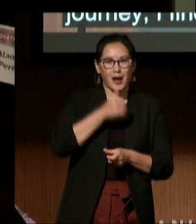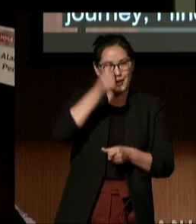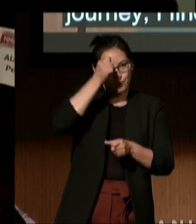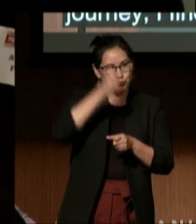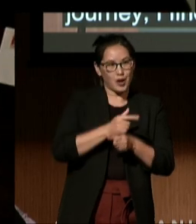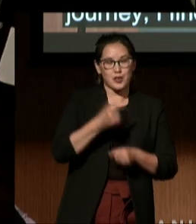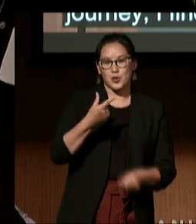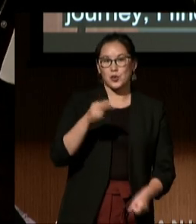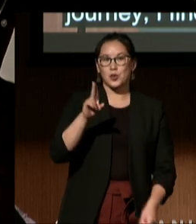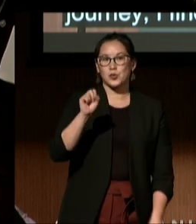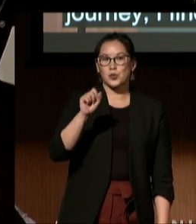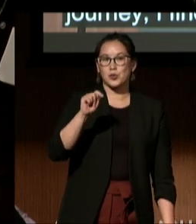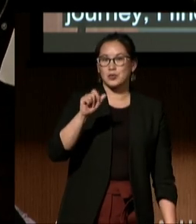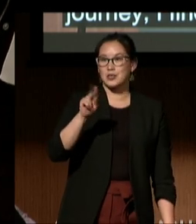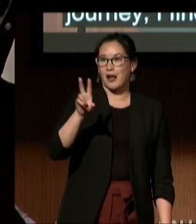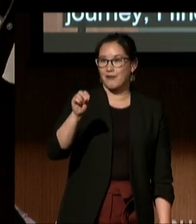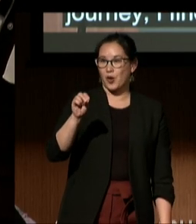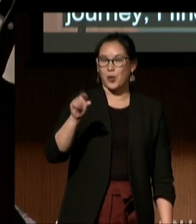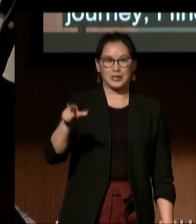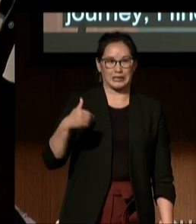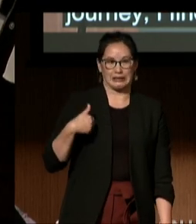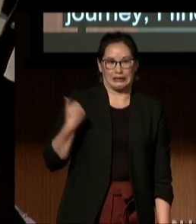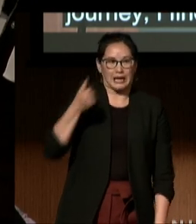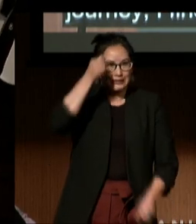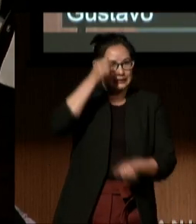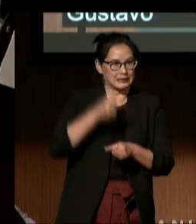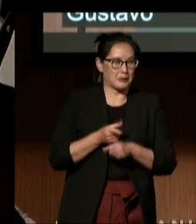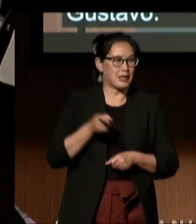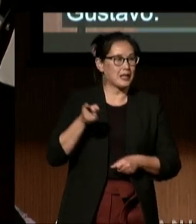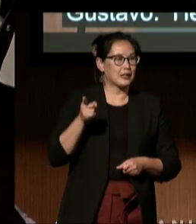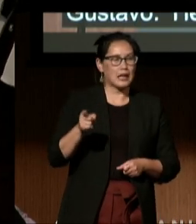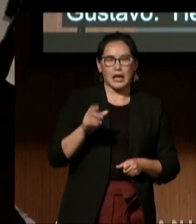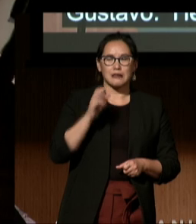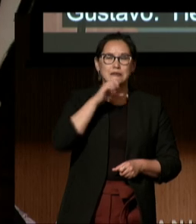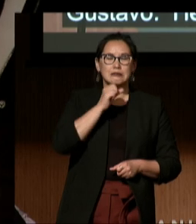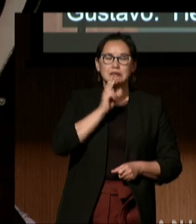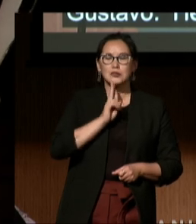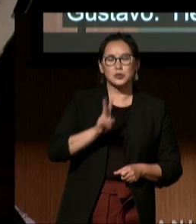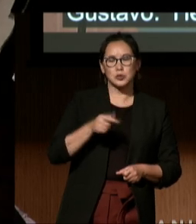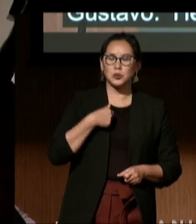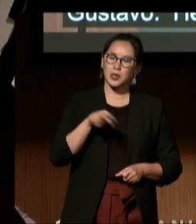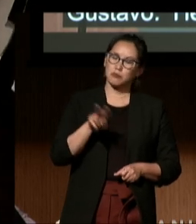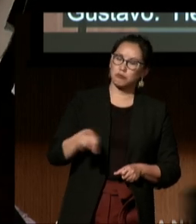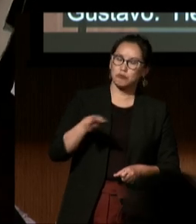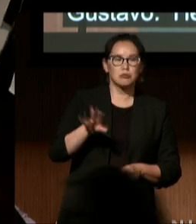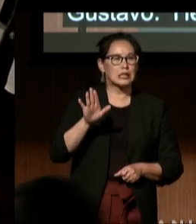Gustavo is the youngest sibling. At the age of two, we began to notice some things about his development.